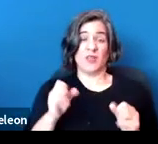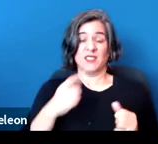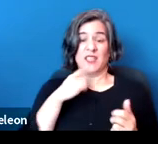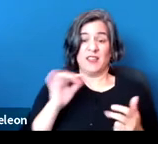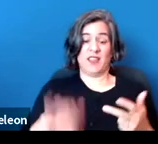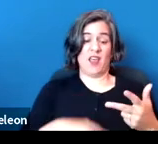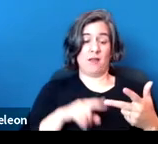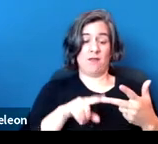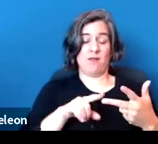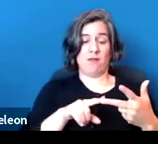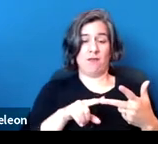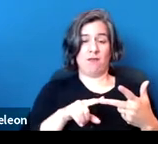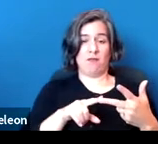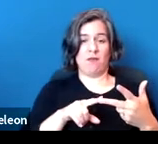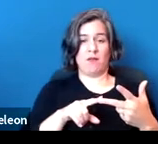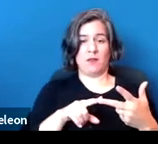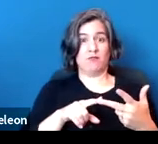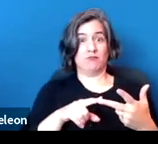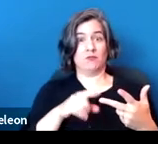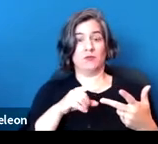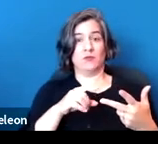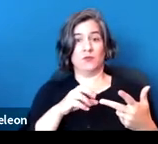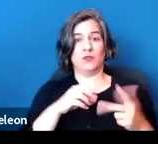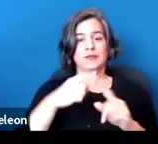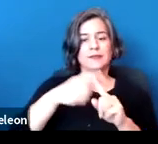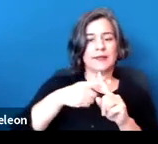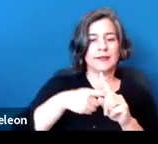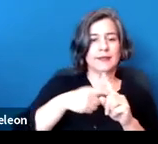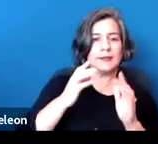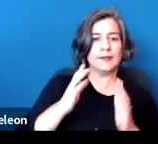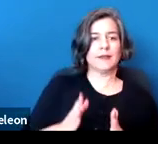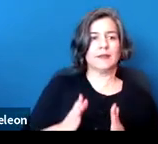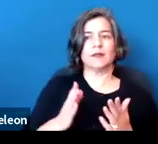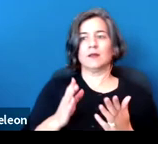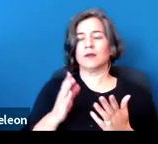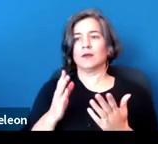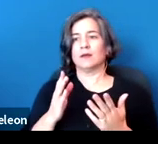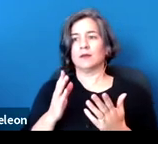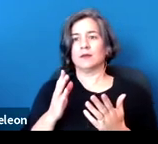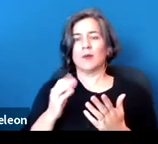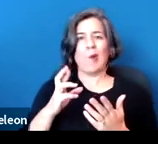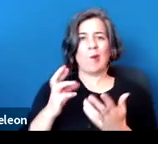to do with the risk that a tenancy or an accommodation poses